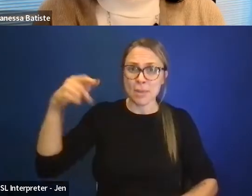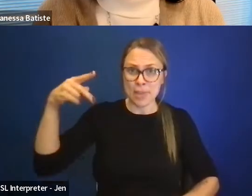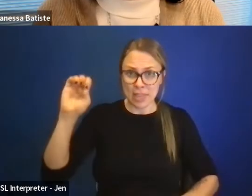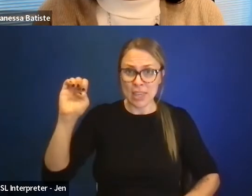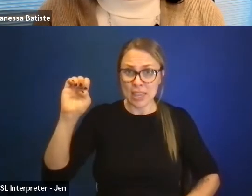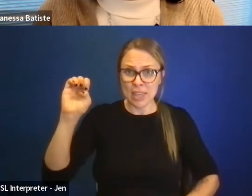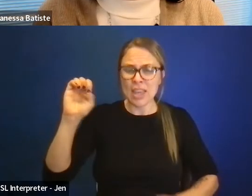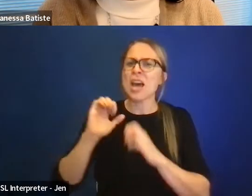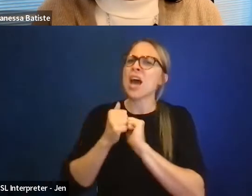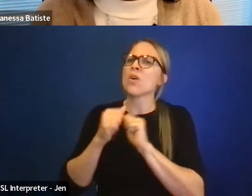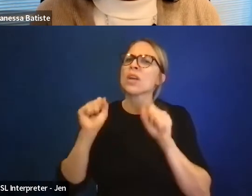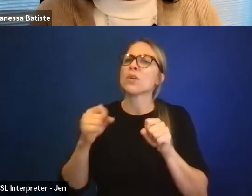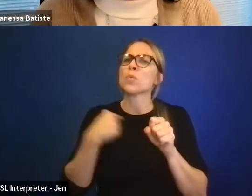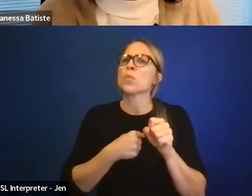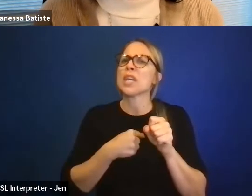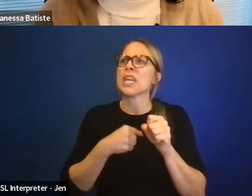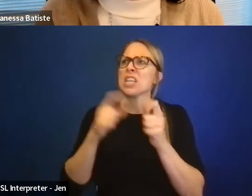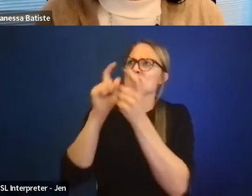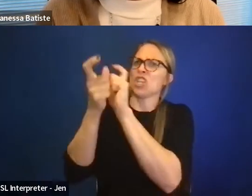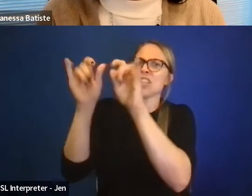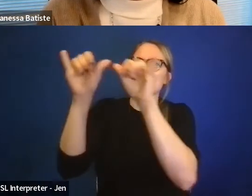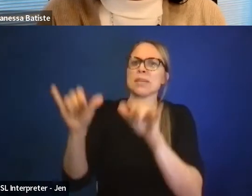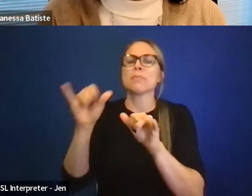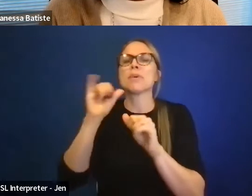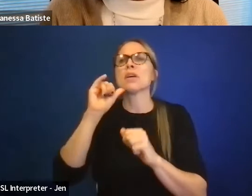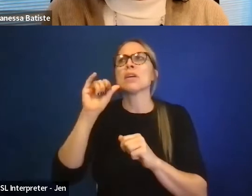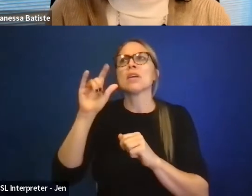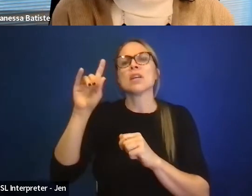How can we move the system beyond the squeaky wheel paradigm?